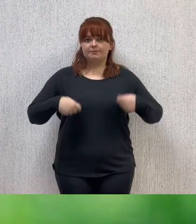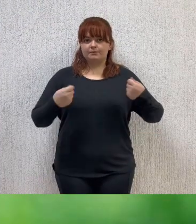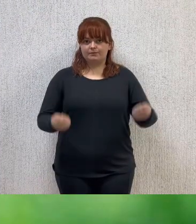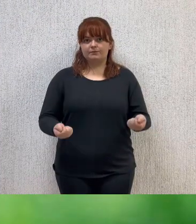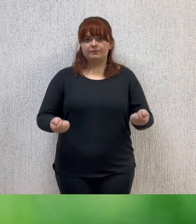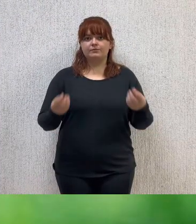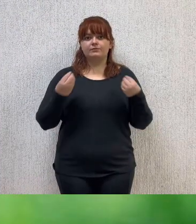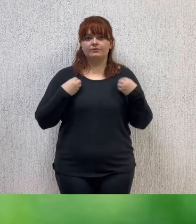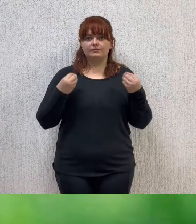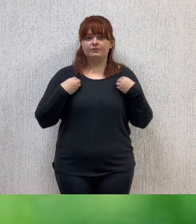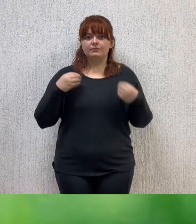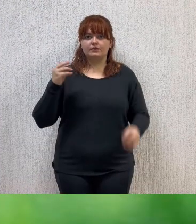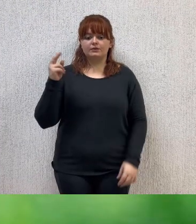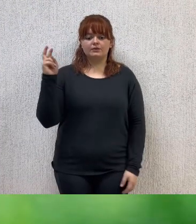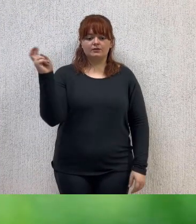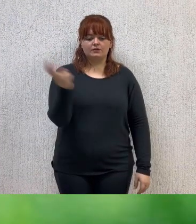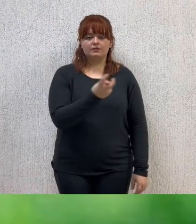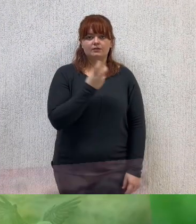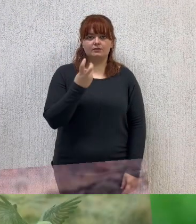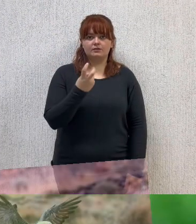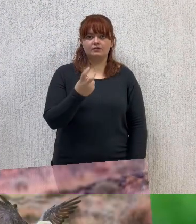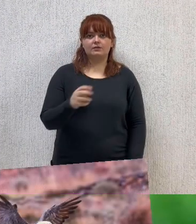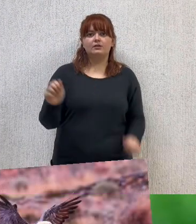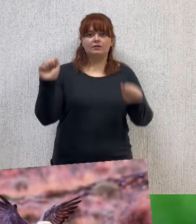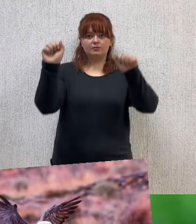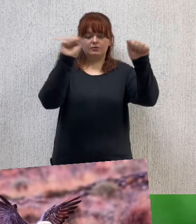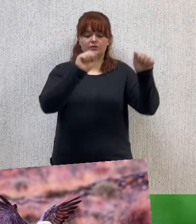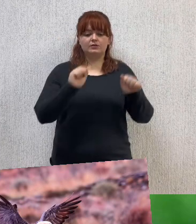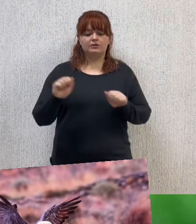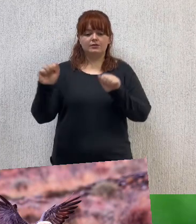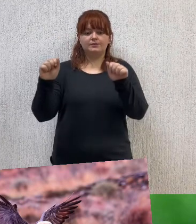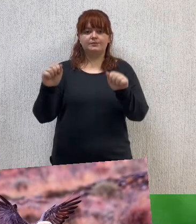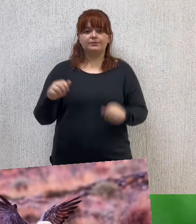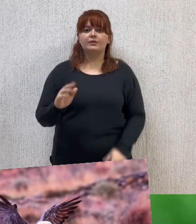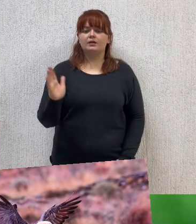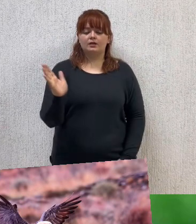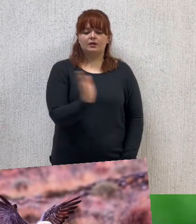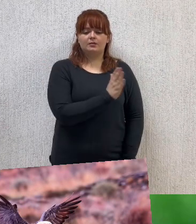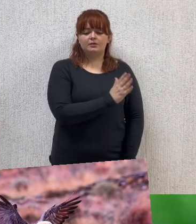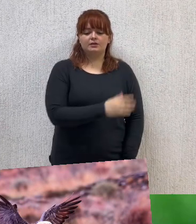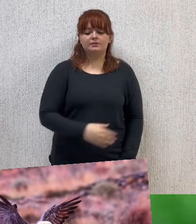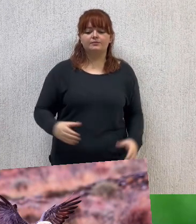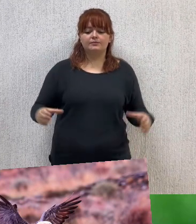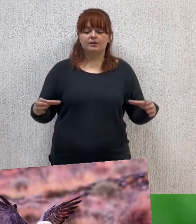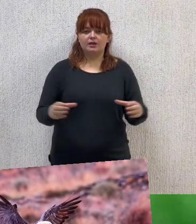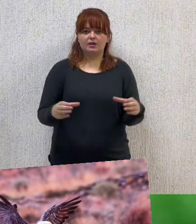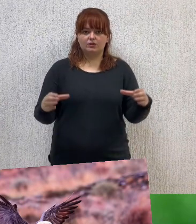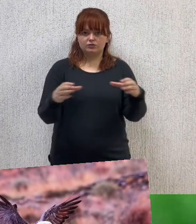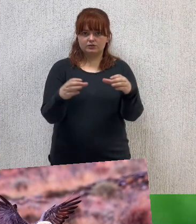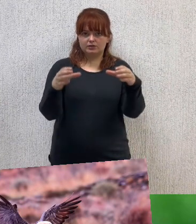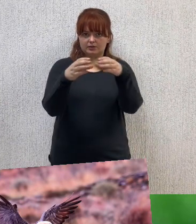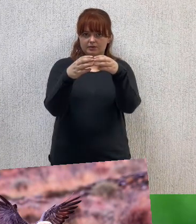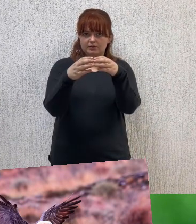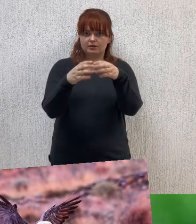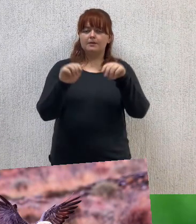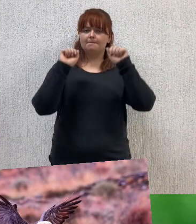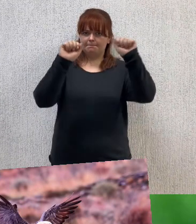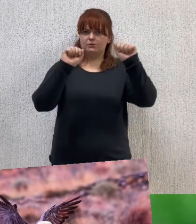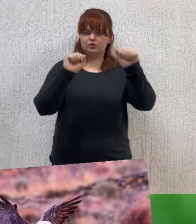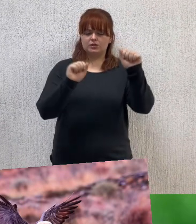In order to guarantee the conservation of an ecosystem or the environment in general, it is essential to protect the habitats that harbor a rich biodiversity.